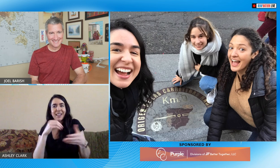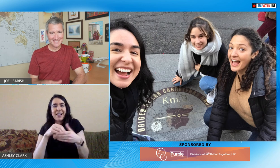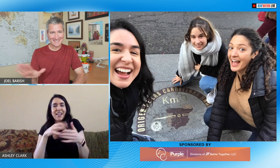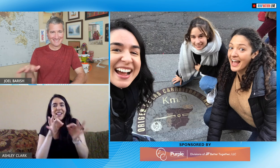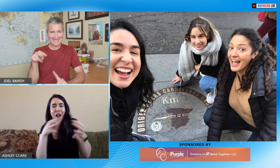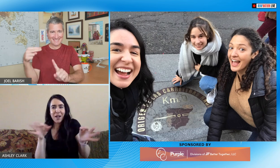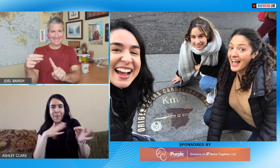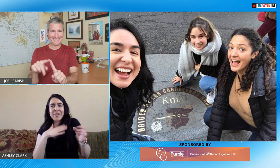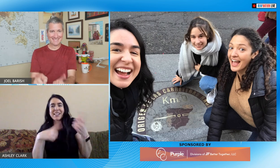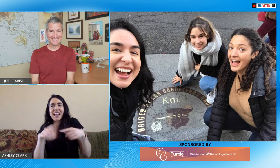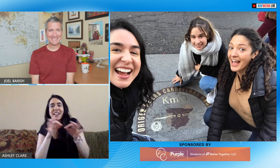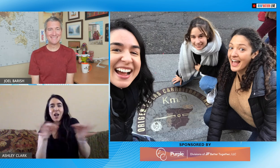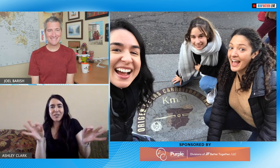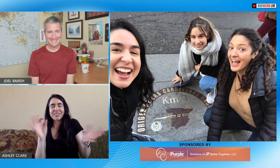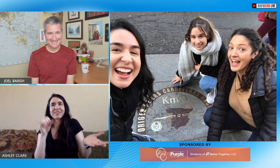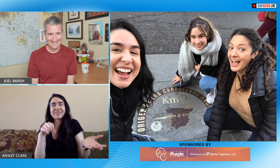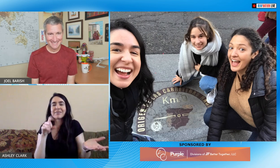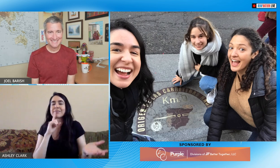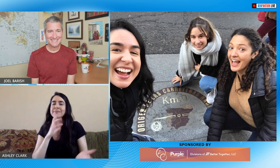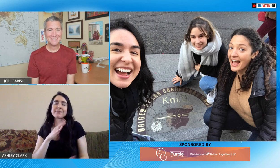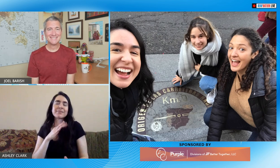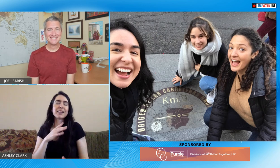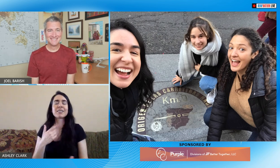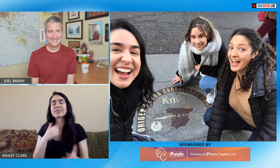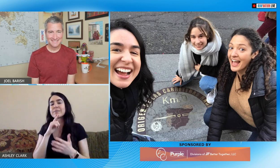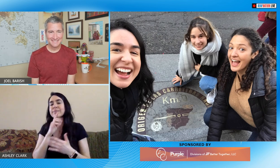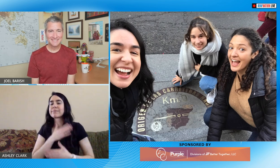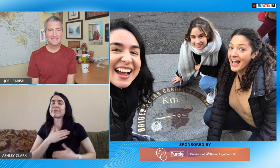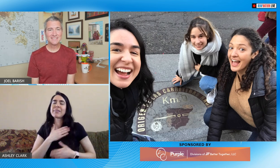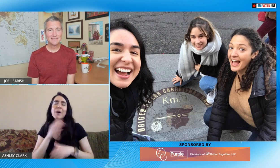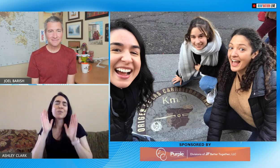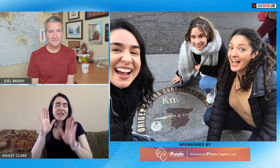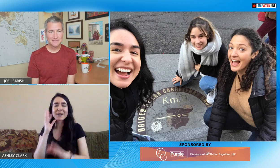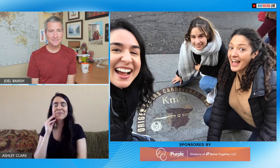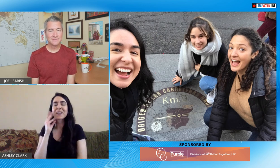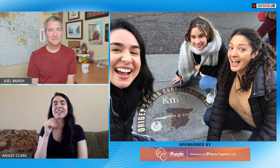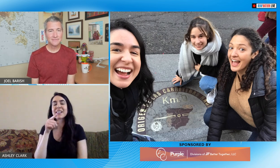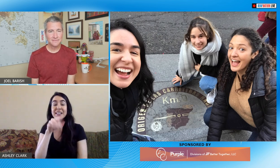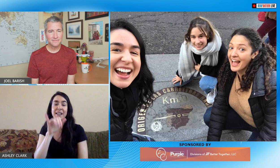this new experience was completely different because we had a deaf guy